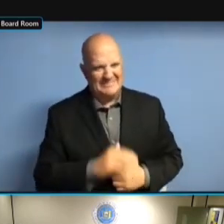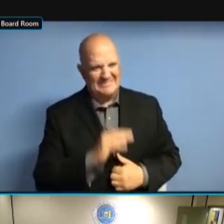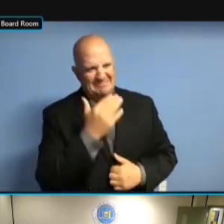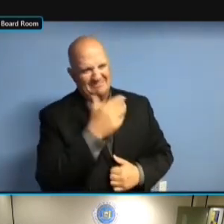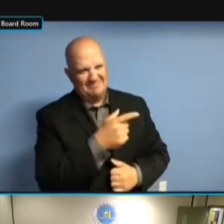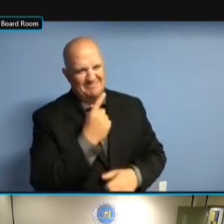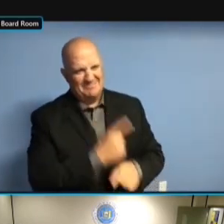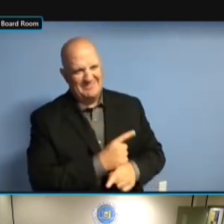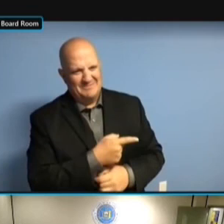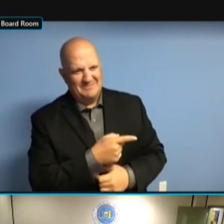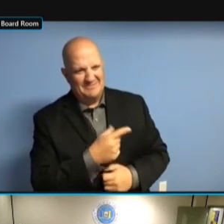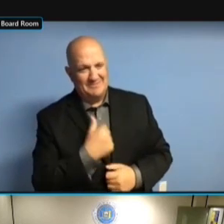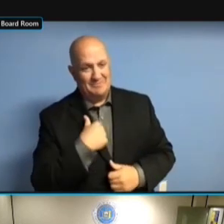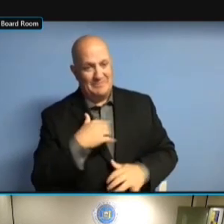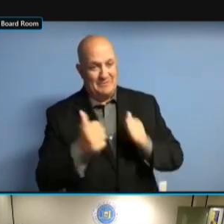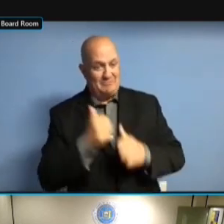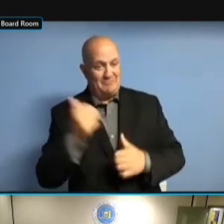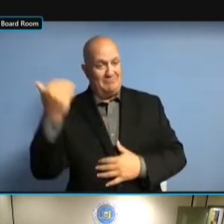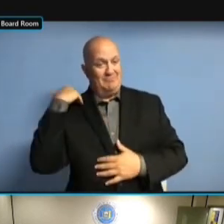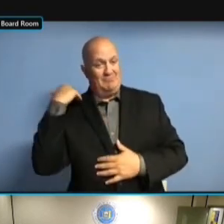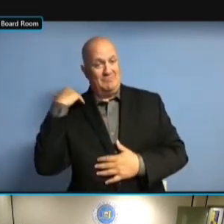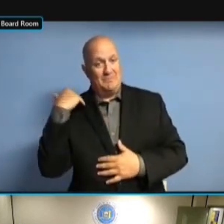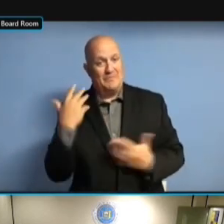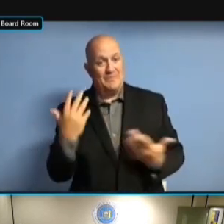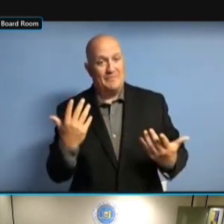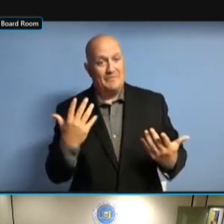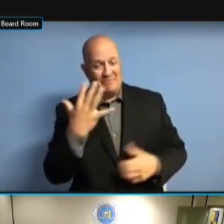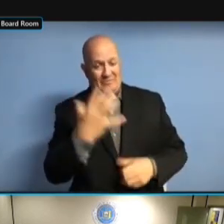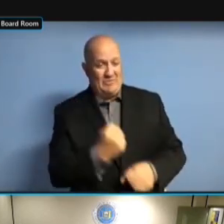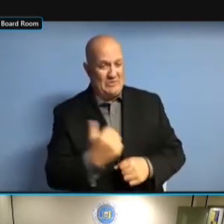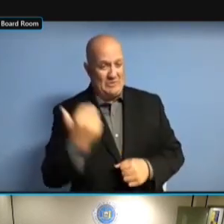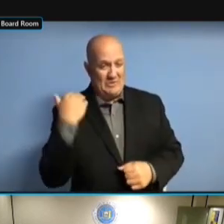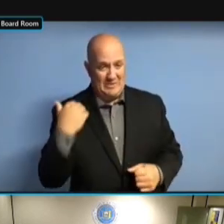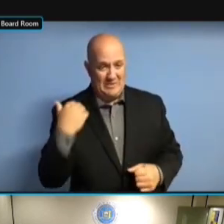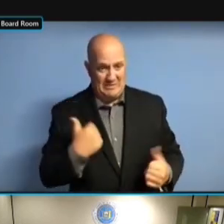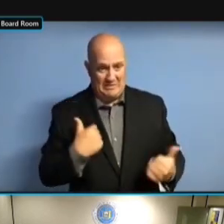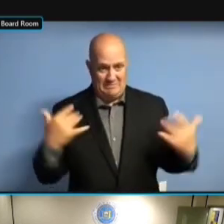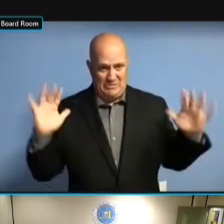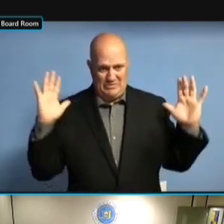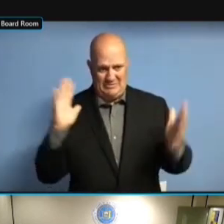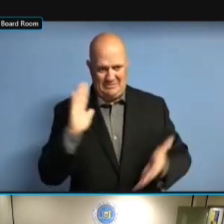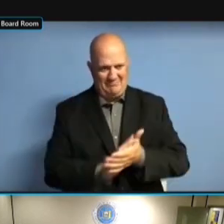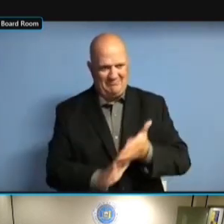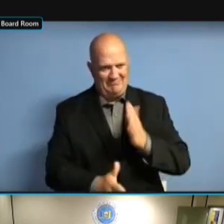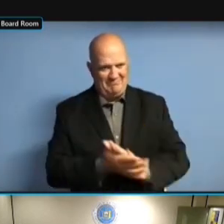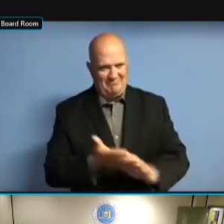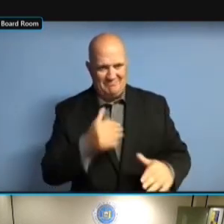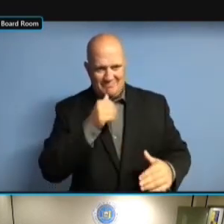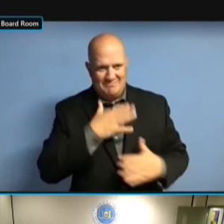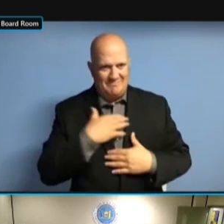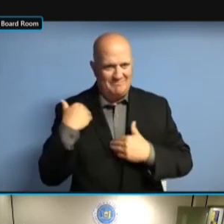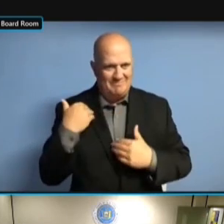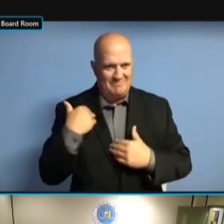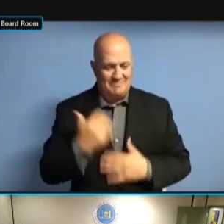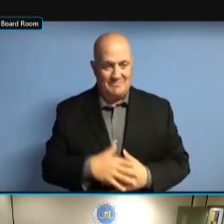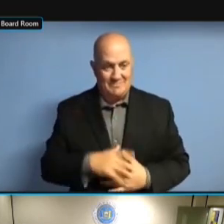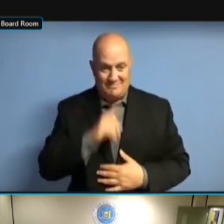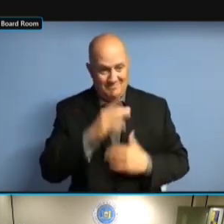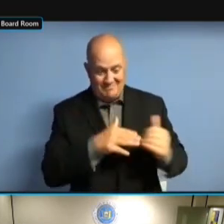WAS CONCERNED, THE ONUS WAS ON THE BOARD OF WAS CONCERNED, THE ONUS WAS ON THE BOARD OF ELECTIONS WAS CONCERNED, THE ONUS WAS ON THE BOARD OF ELECTIONS TO WAS CONCERNED, THE ONUS WAS ON THE BOARD OF ELECTIONS TO LET THE BOARD OF ELECTIONS TO LET THE BOARD OF ELECTIONS TO LET HIM THE BOARD OF ELECTIONS TO LET HIM KNOW THE BOARD OF ELECTIONS TO LET HIM KNOW HE THE BOARD OF ELECTIONS TO LET HIM KNOW HE DIDN'T THE BOARD OF ELECTIONS TO LET HIM KNOW HE DIDN'T MAKE THE BOARD OF ELECTIONS TO LET HIM KNOW HE DIDN'T MAKE HIS HIM KNOW HE DIDN'T MAKE HIS HIM KNOW HE DIDN'T MAKE HIS FILING. FILING. FILING. >> FILING. >> WELL, FILING. >> WELL, THAT'S FILING. >> WELL, THAT'S A FILING. >> WELL, THAT'S A LITTLE FILING. >> WELL, THAT'S A LITTLE -- WELL, THAT'S A LITTLE -- WELL, THAT'S A LITTLE -- PEOPLE